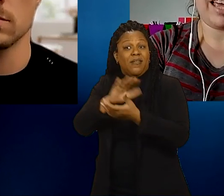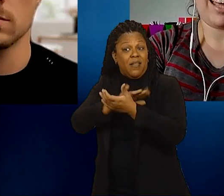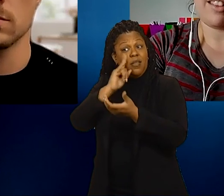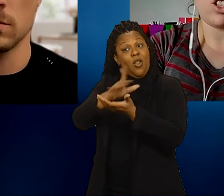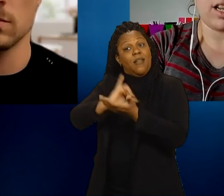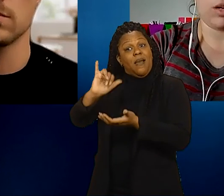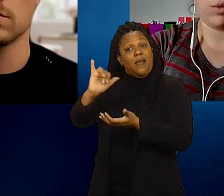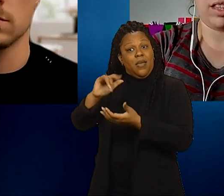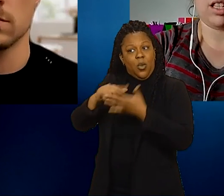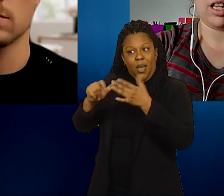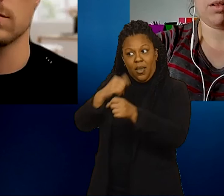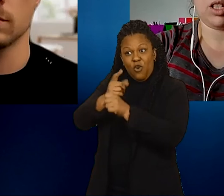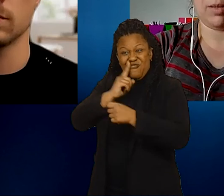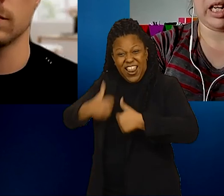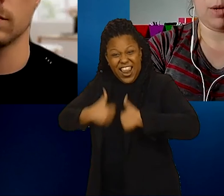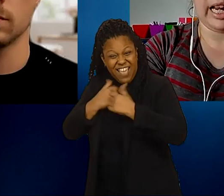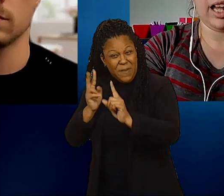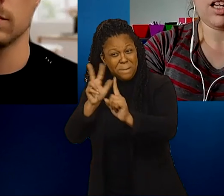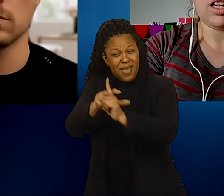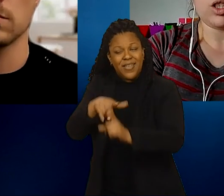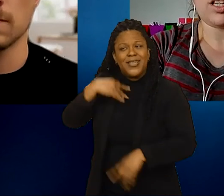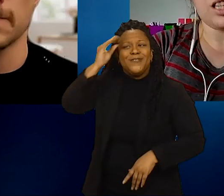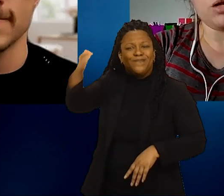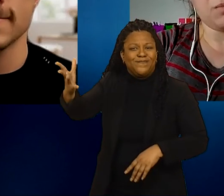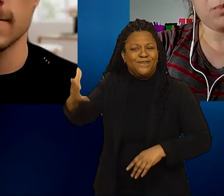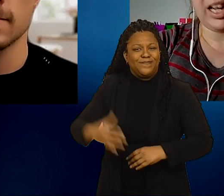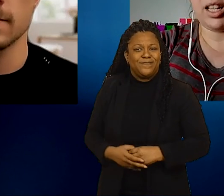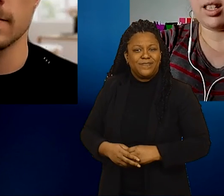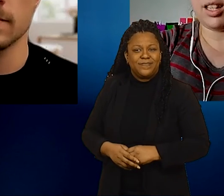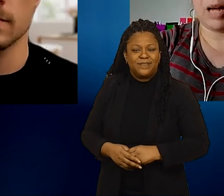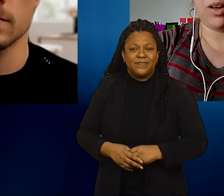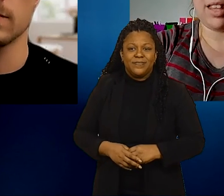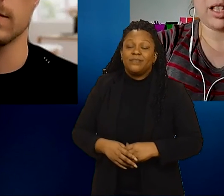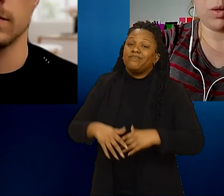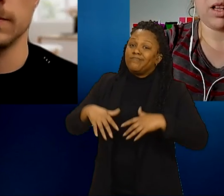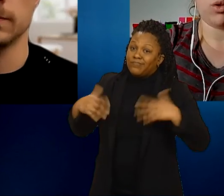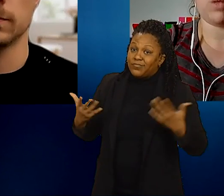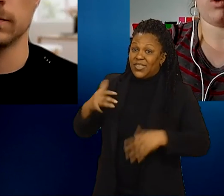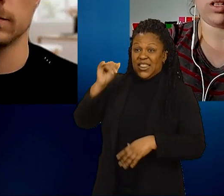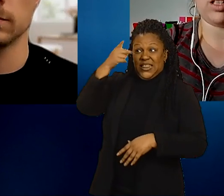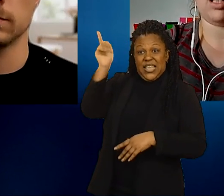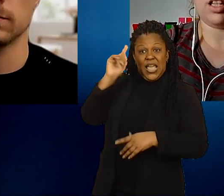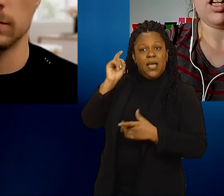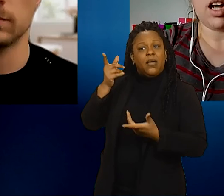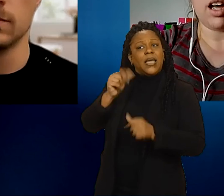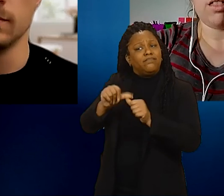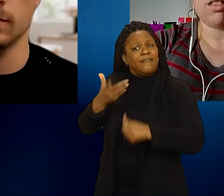unless you talk with the disability community. So continually bringing us to the table, I think is one of the most important things